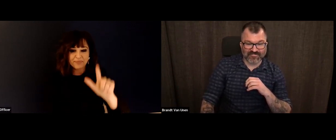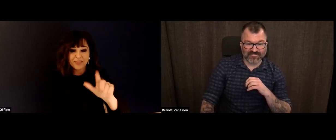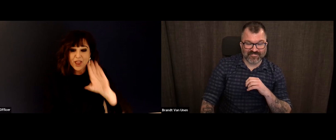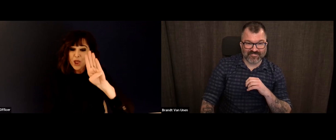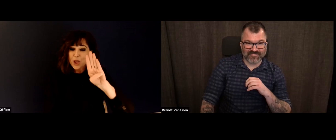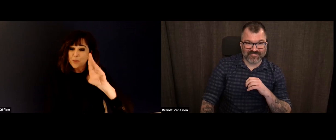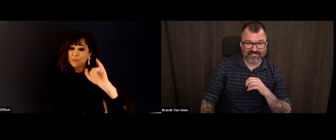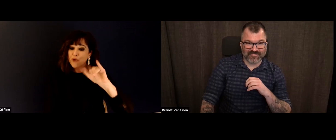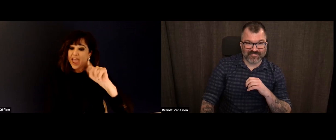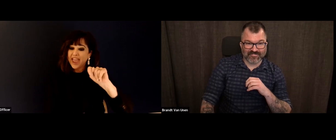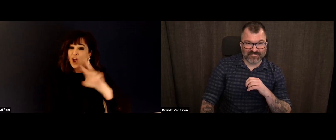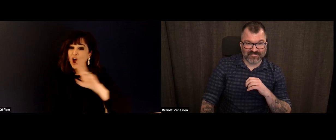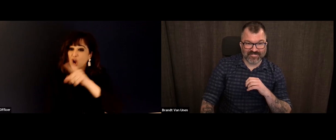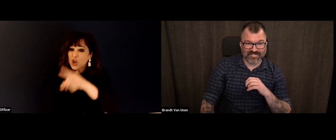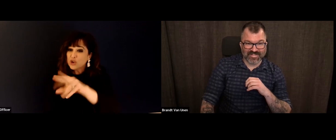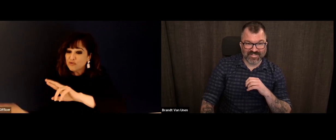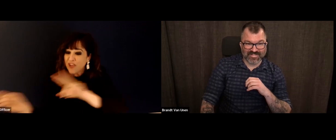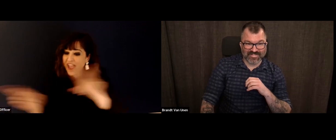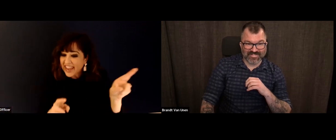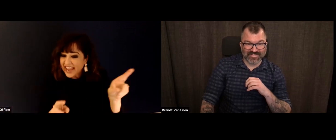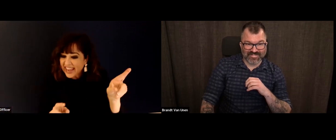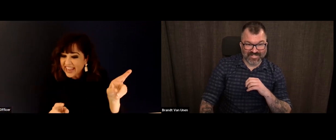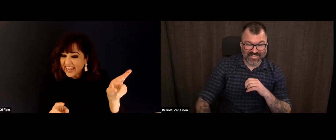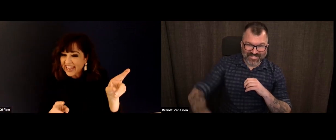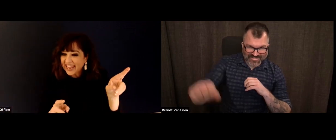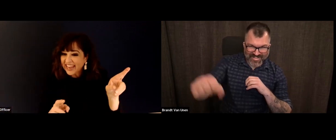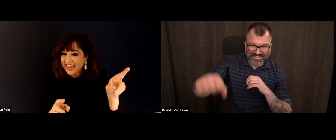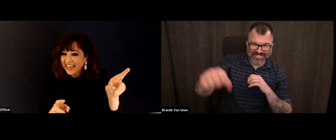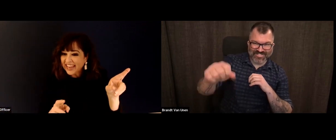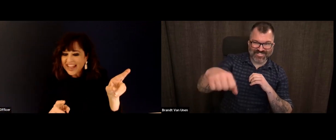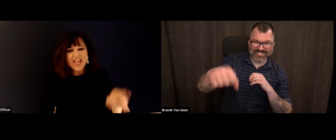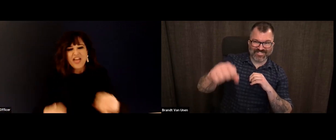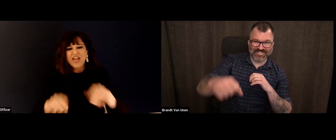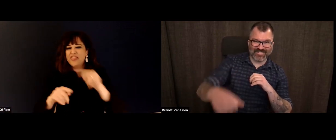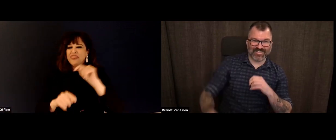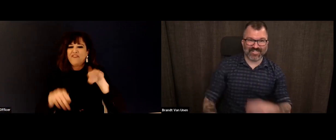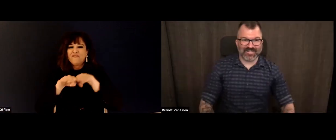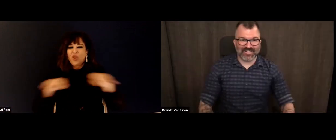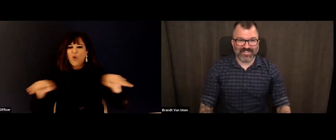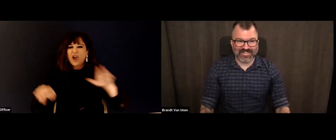College District of Texas, where he worked in the academy or